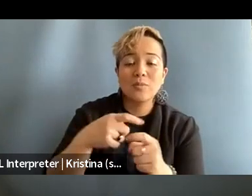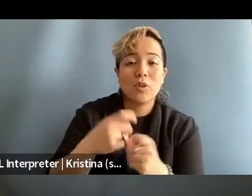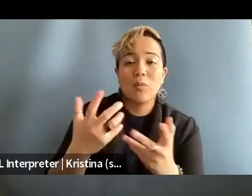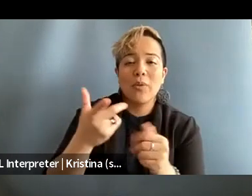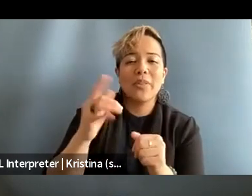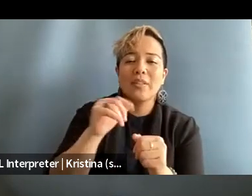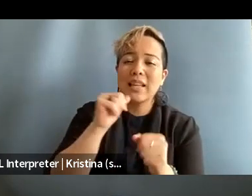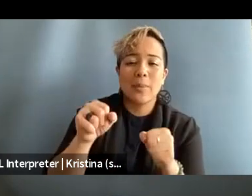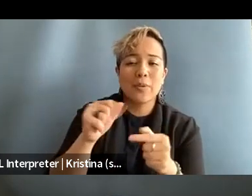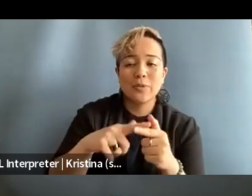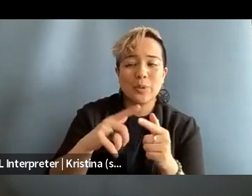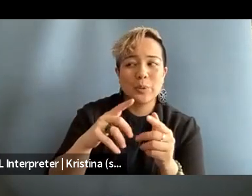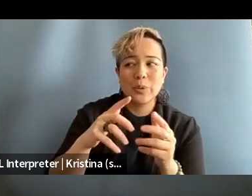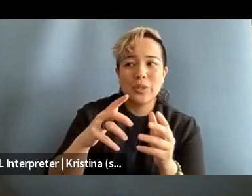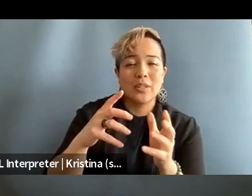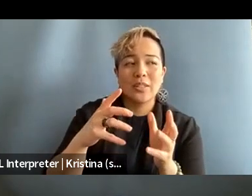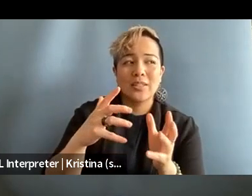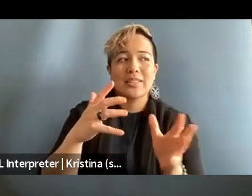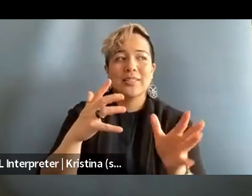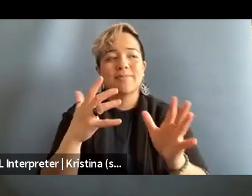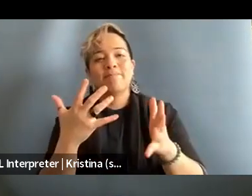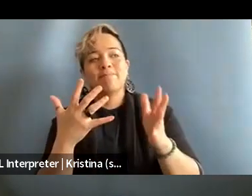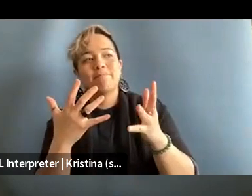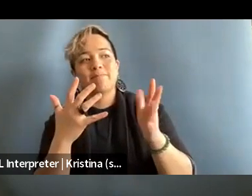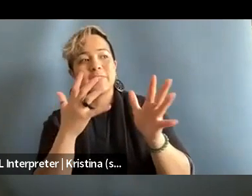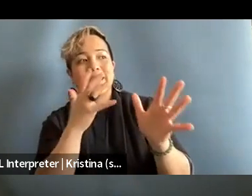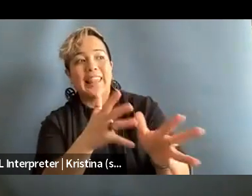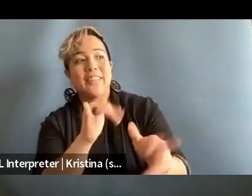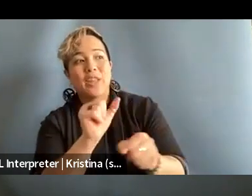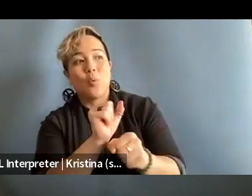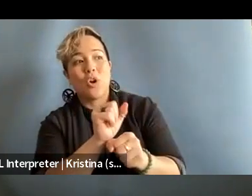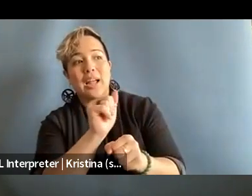to leave that work attack behind and be on social media